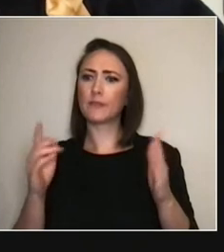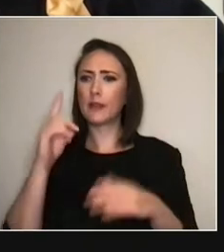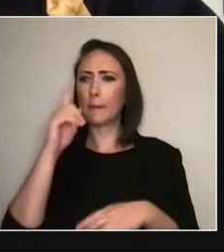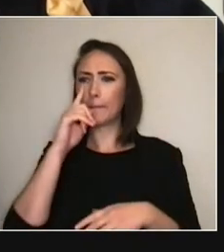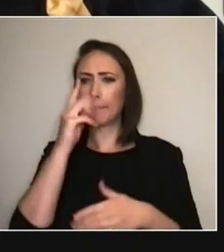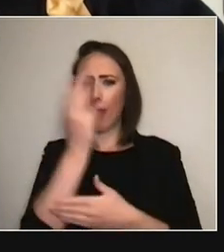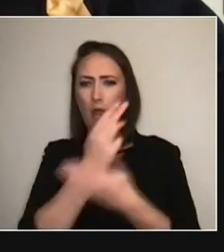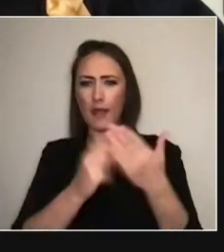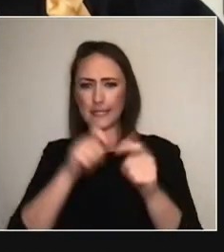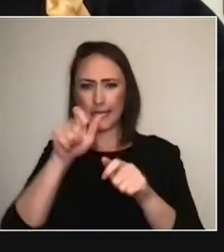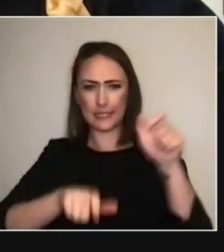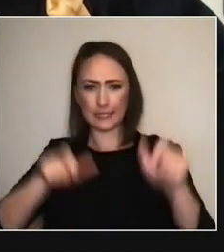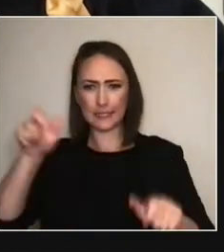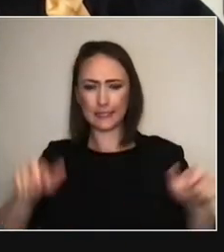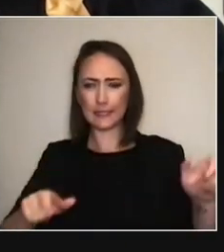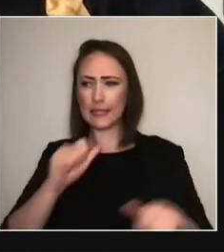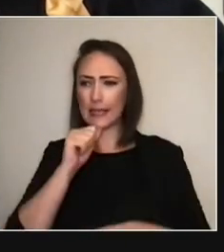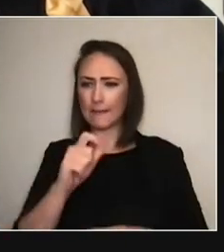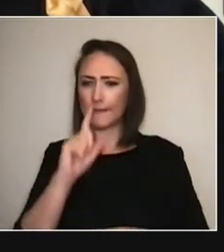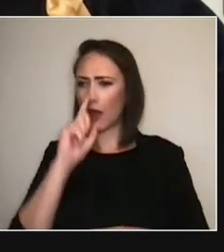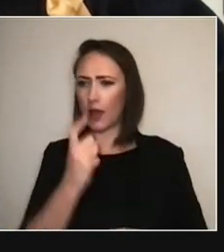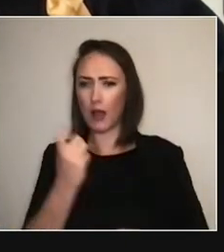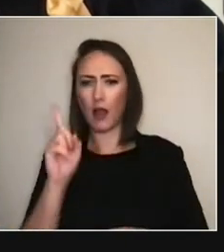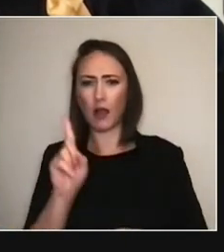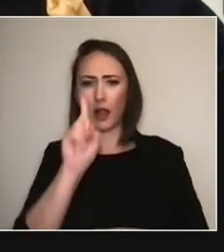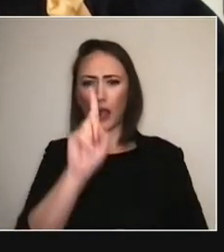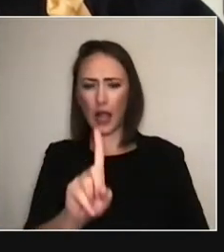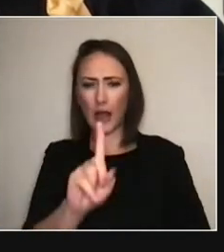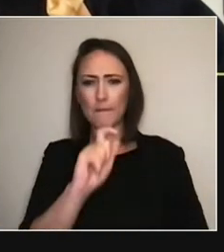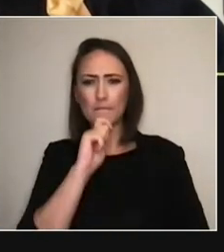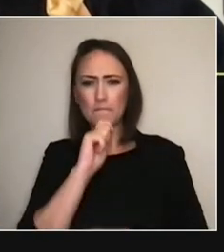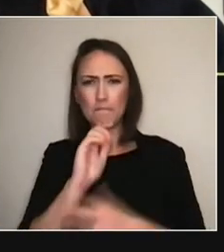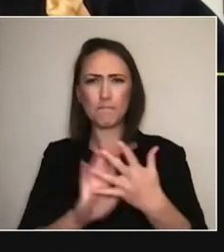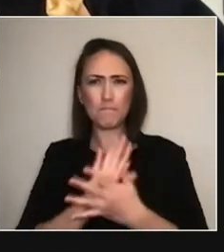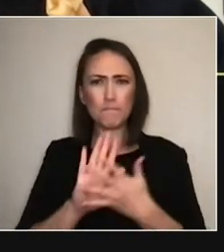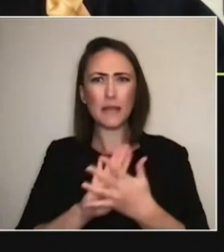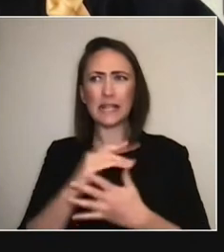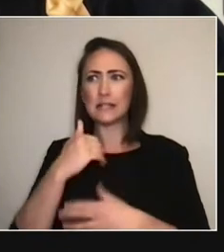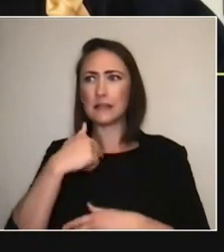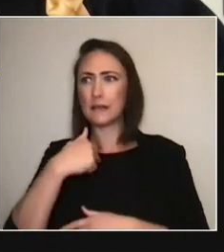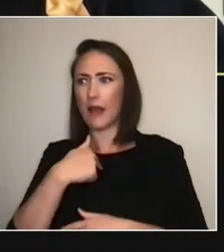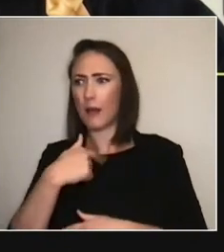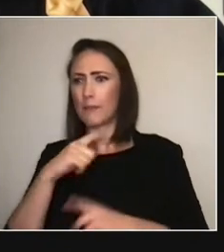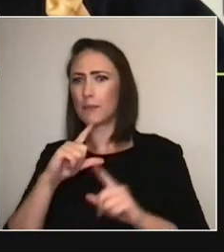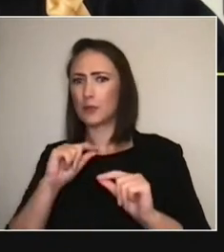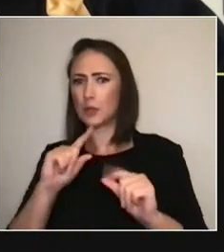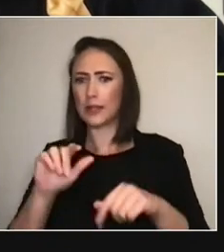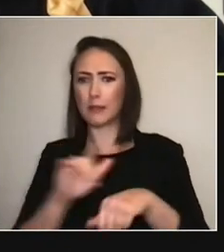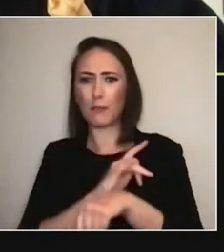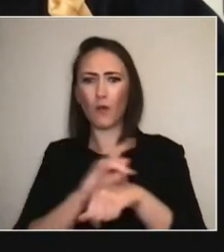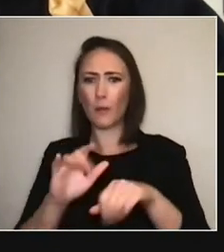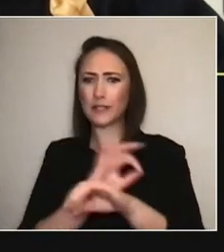'Does that mean I'm doing it in the back of a lorry in a park 'with an audience instead of a black box theatre?